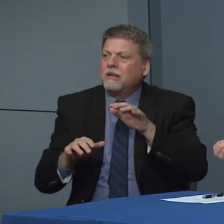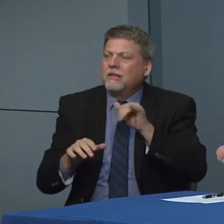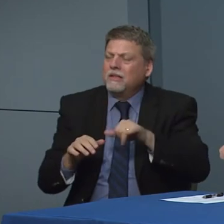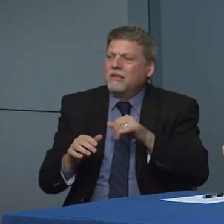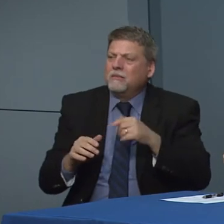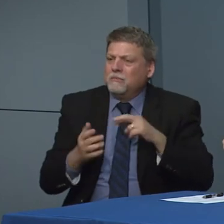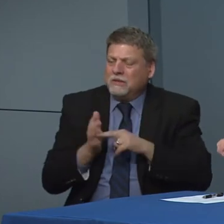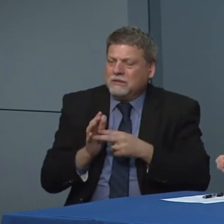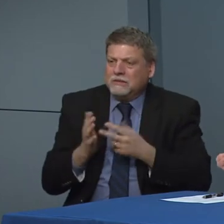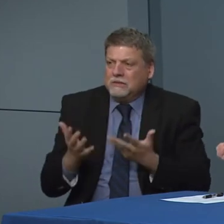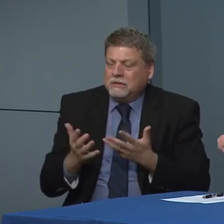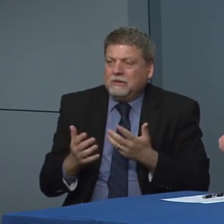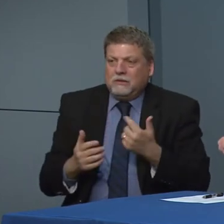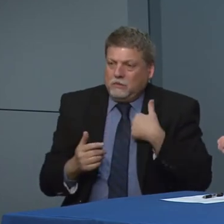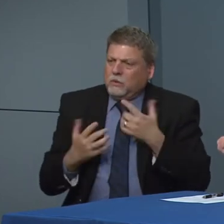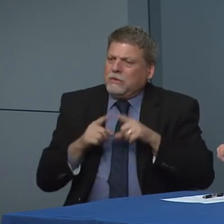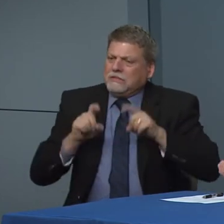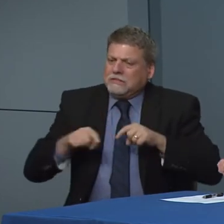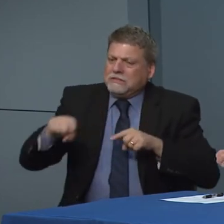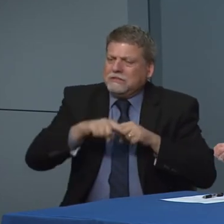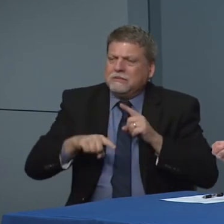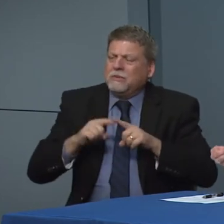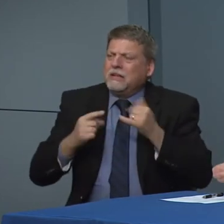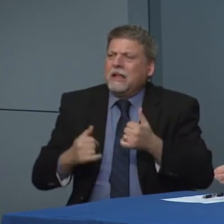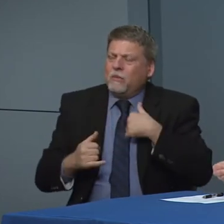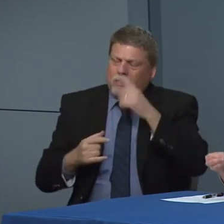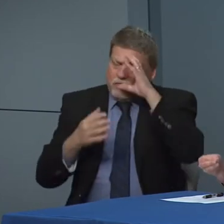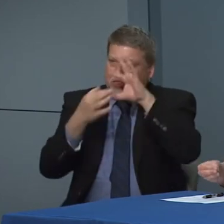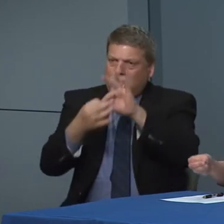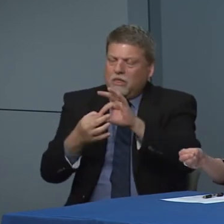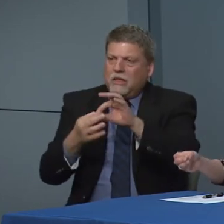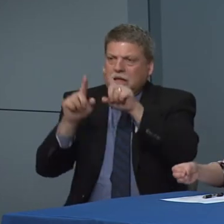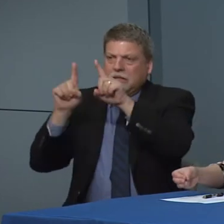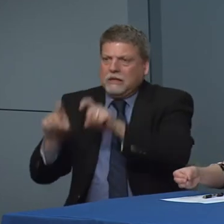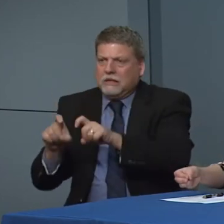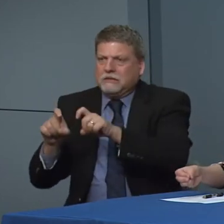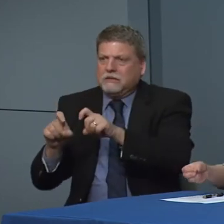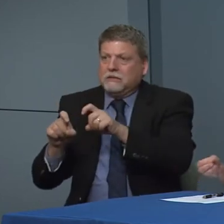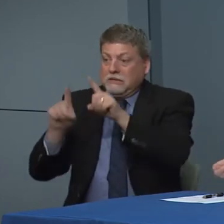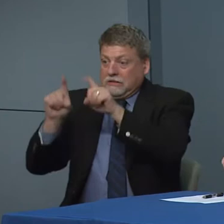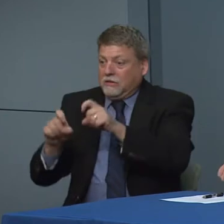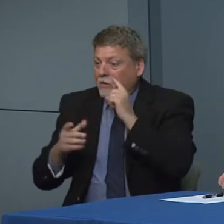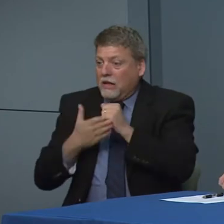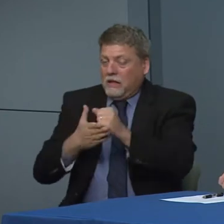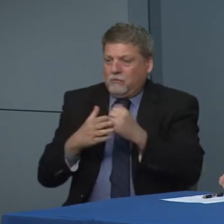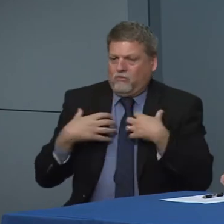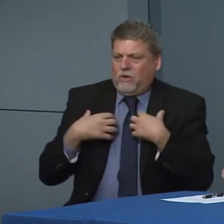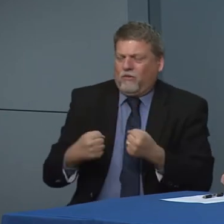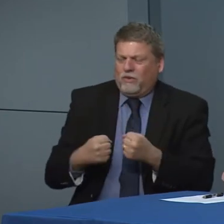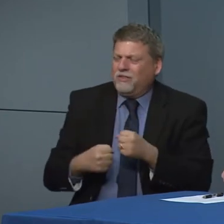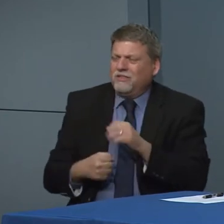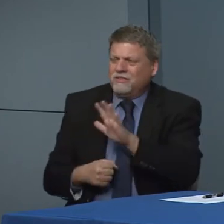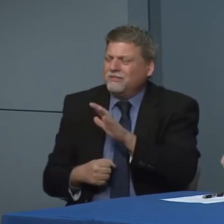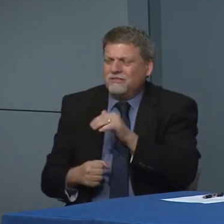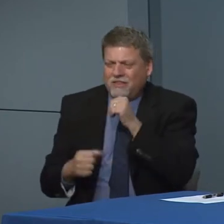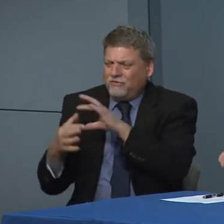do testing. But I think folks are associating with testing with somehow with treatment and one unfortunately remind folks